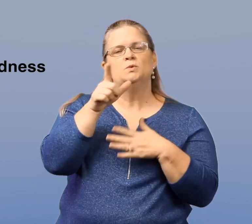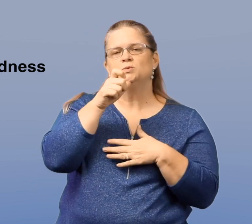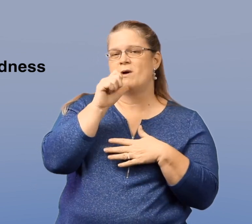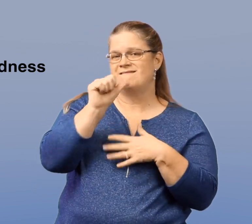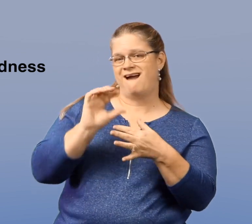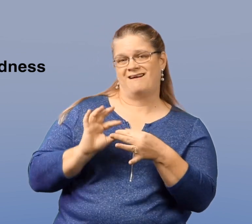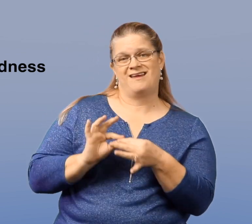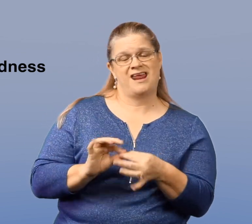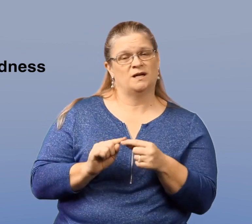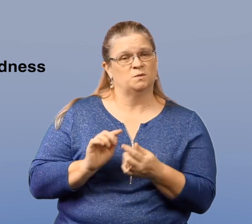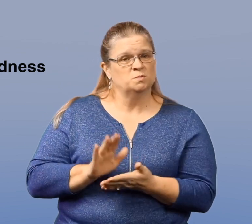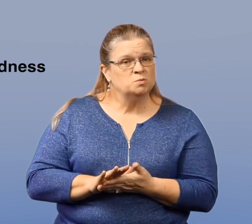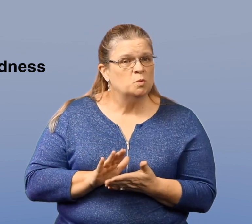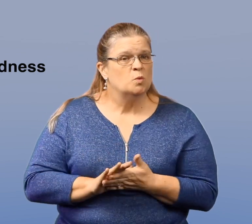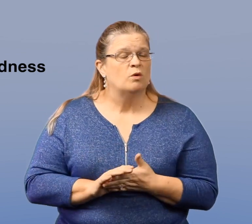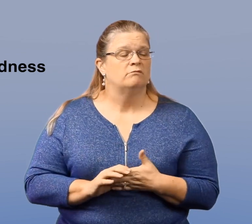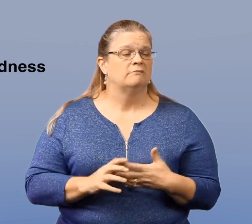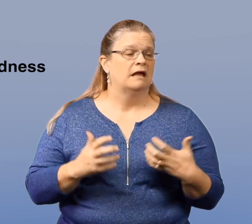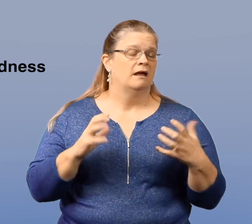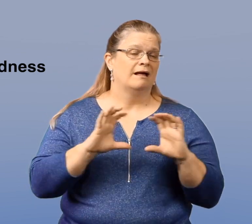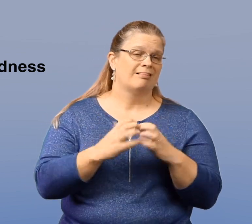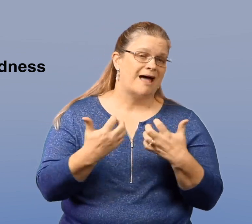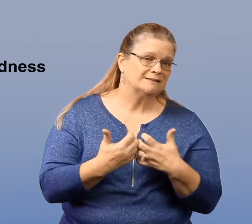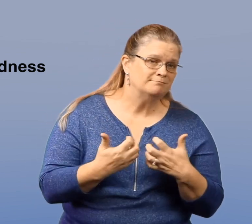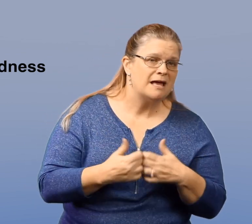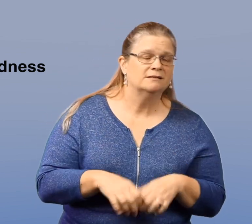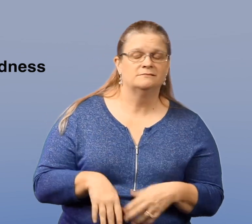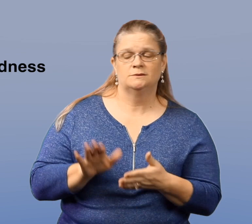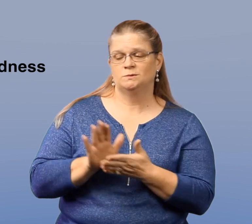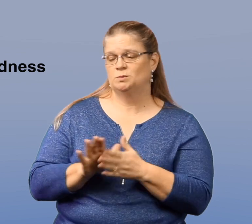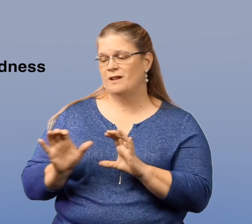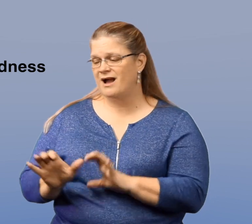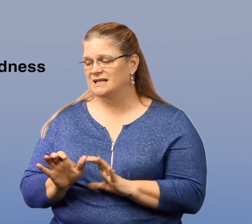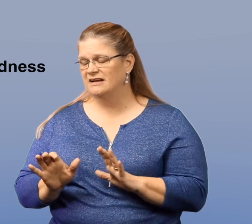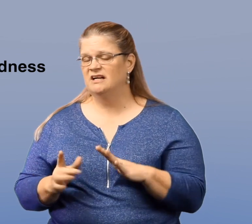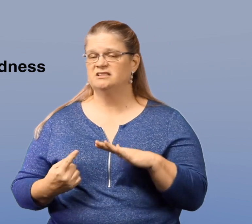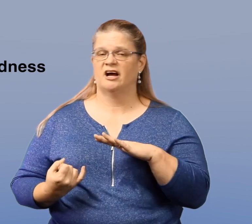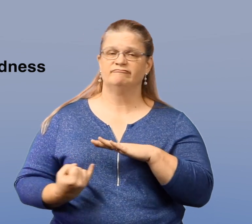For students who are not connected to their school, their classmates, school activities,